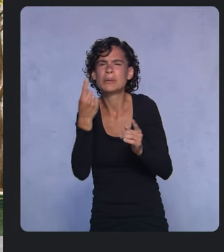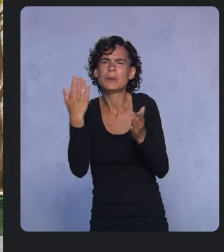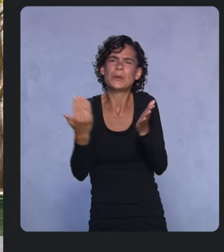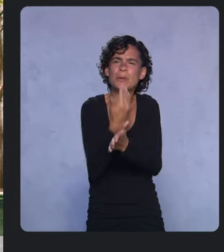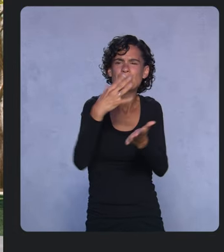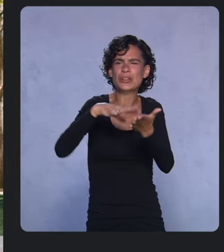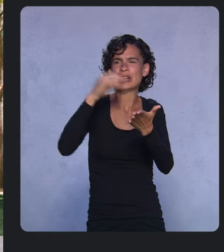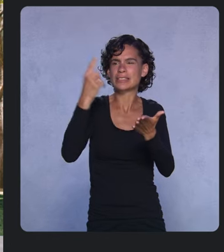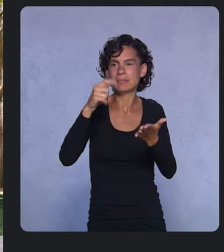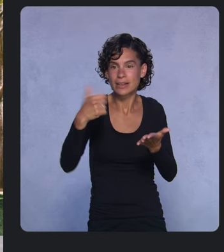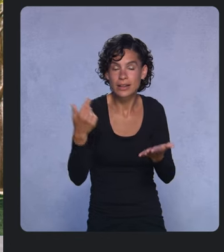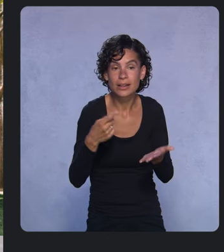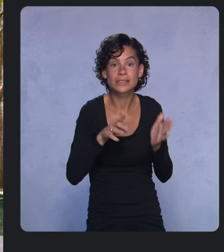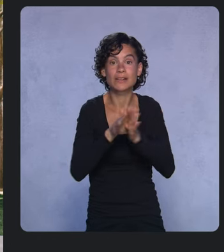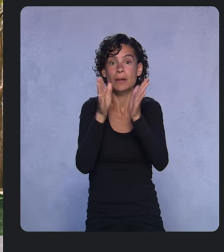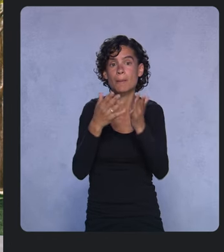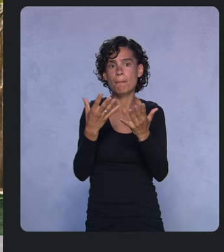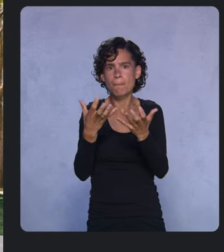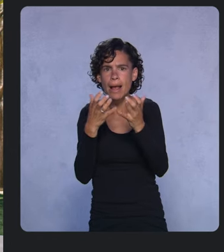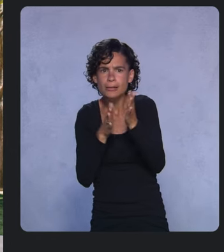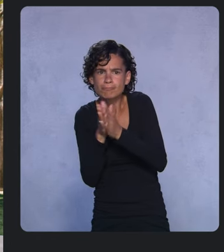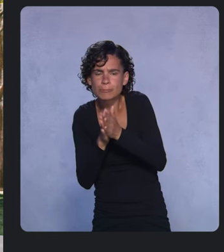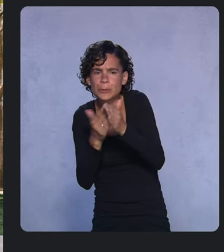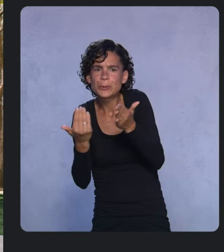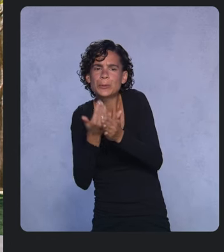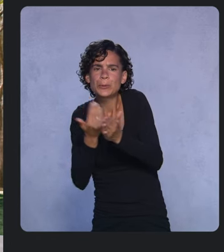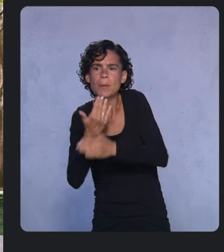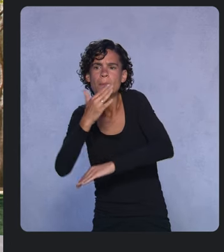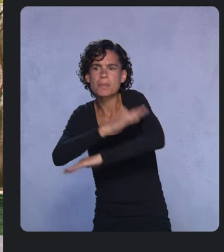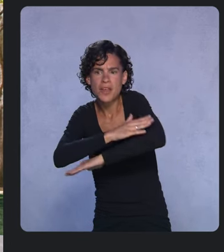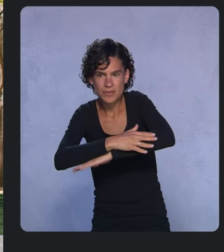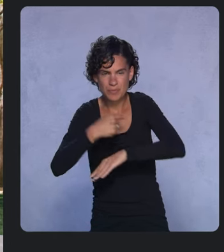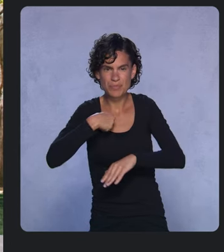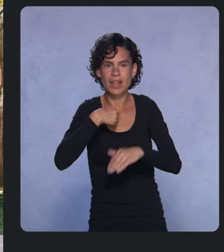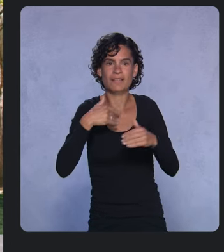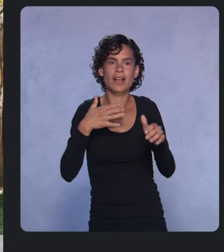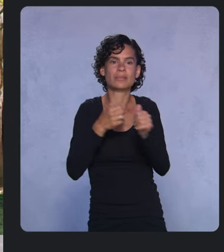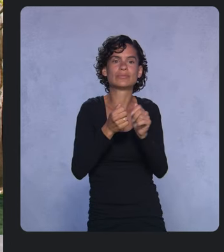For developers interested in emerging platforms, we have updates from ARCore about new APIs